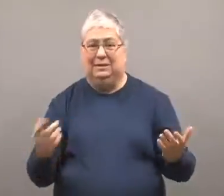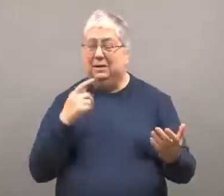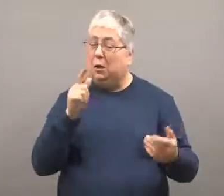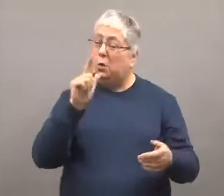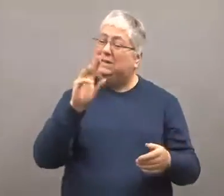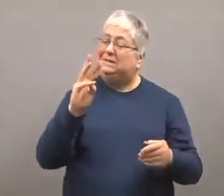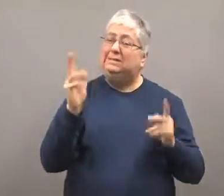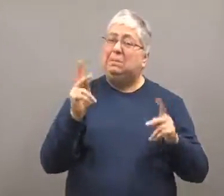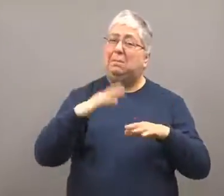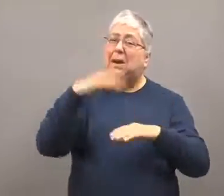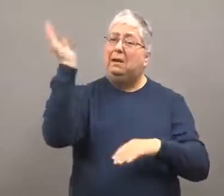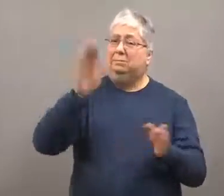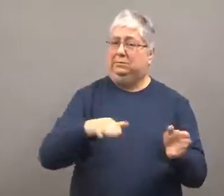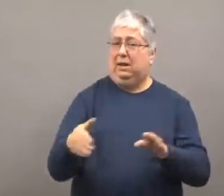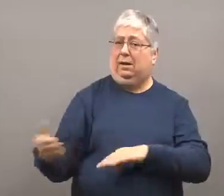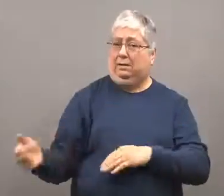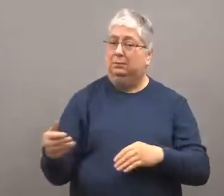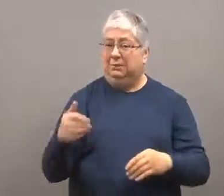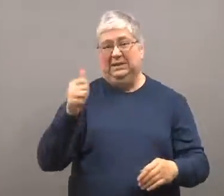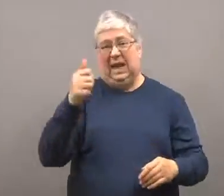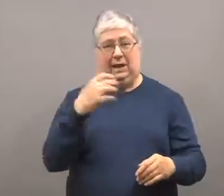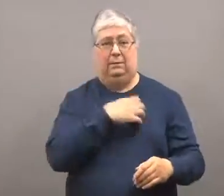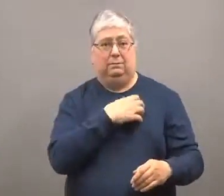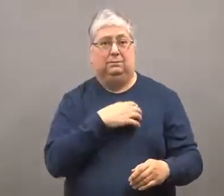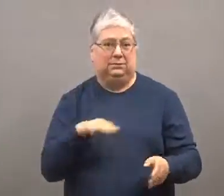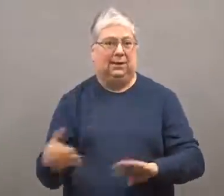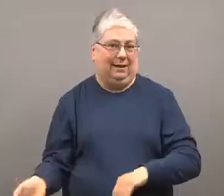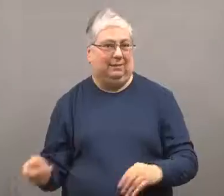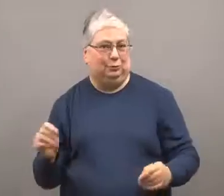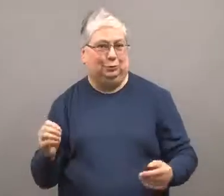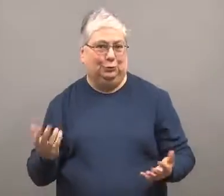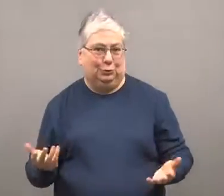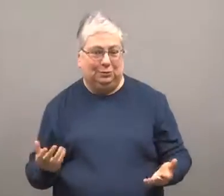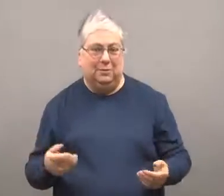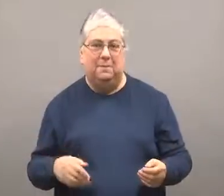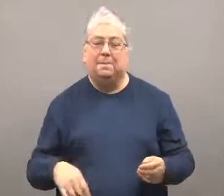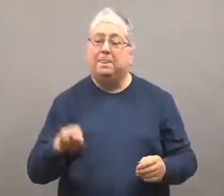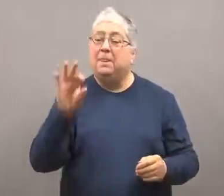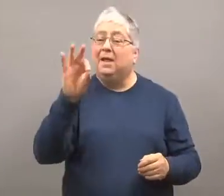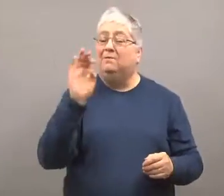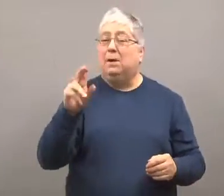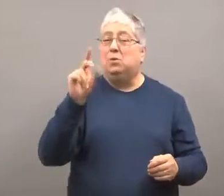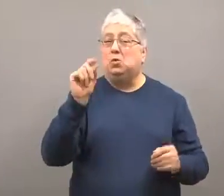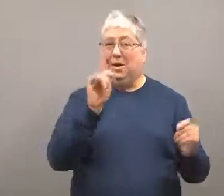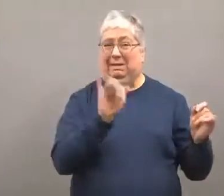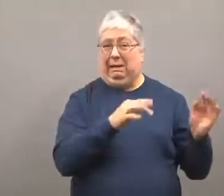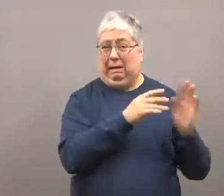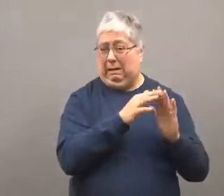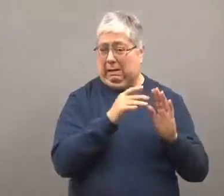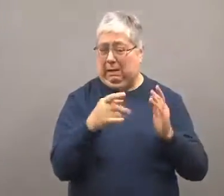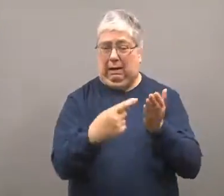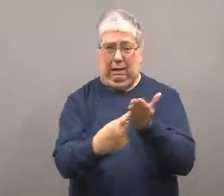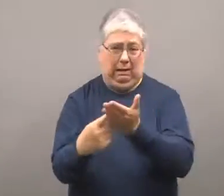At least 26 people died, including 10 police officers.